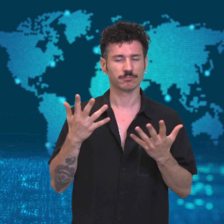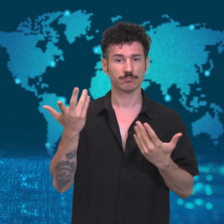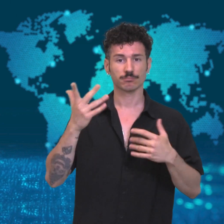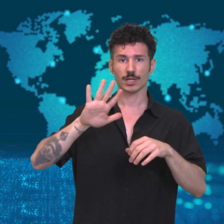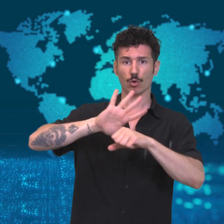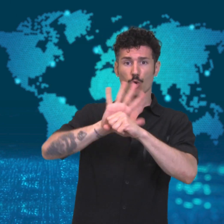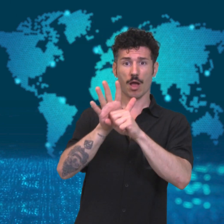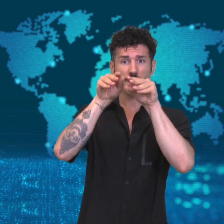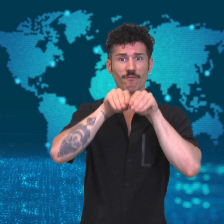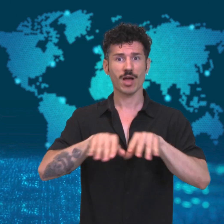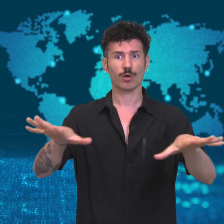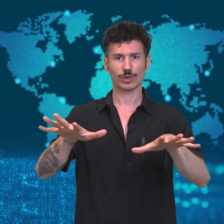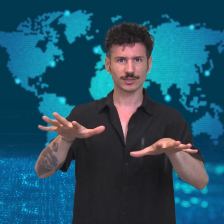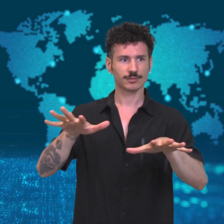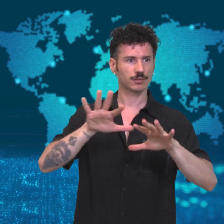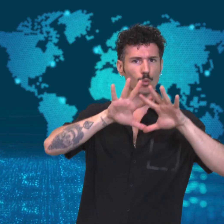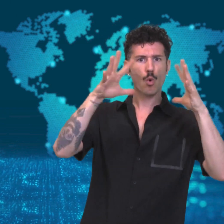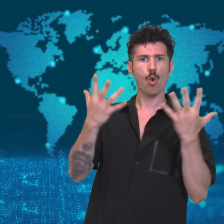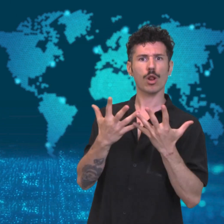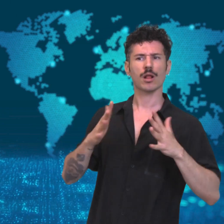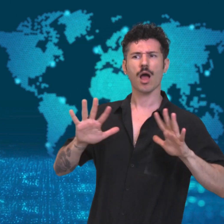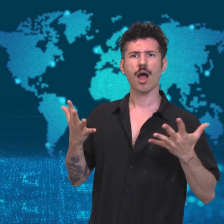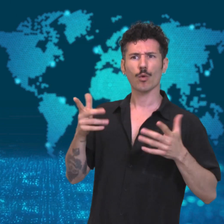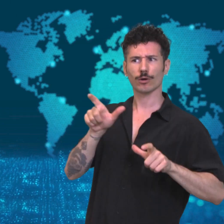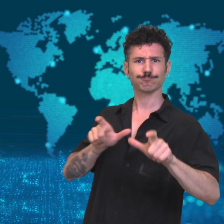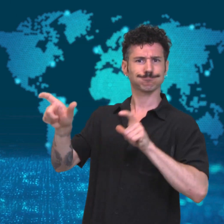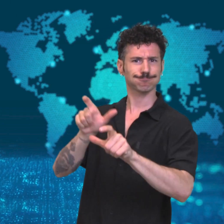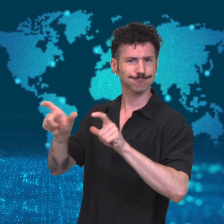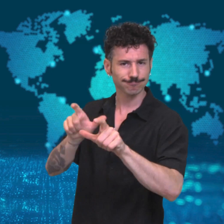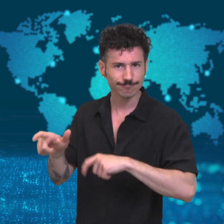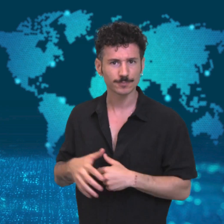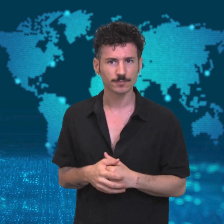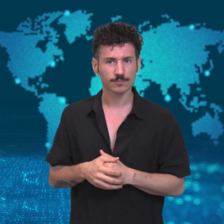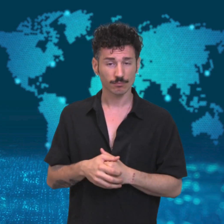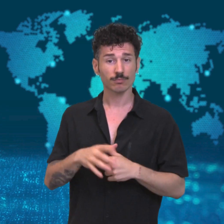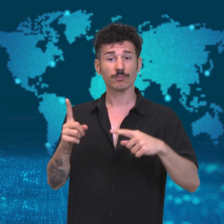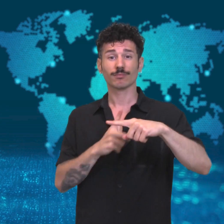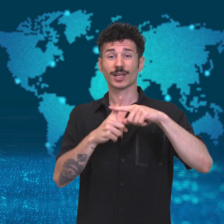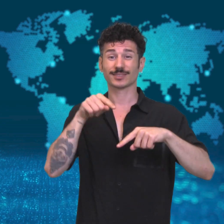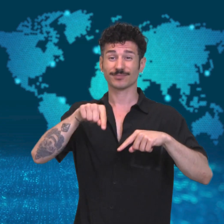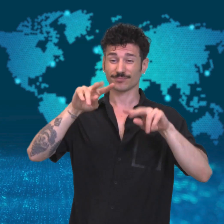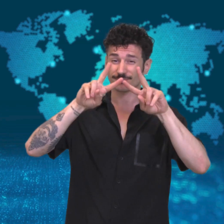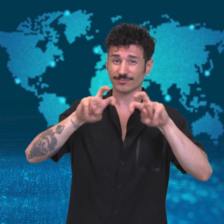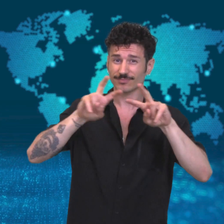The resolution also calls for the world to ensure